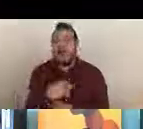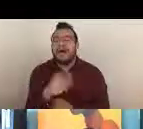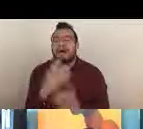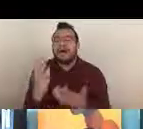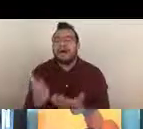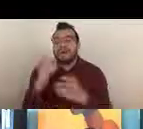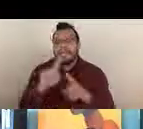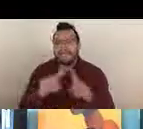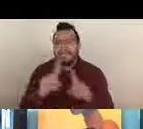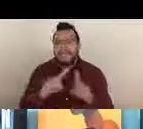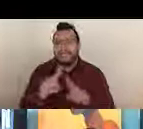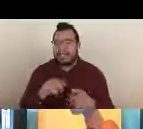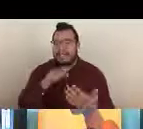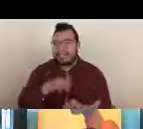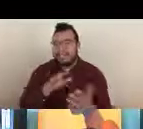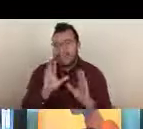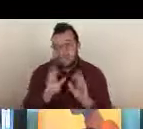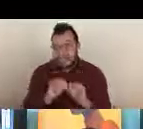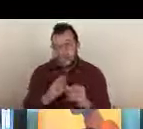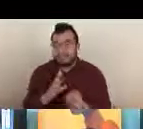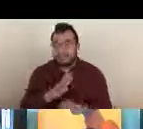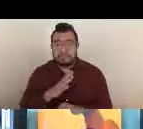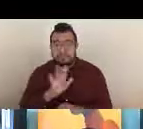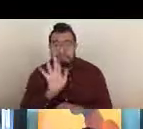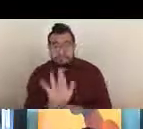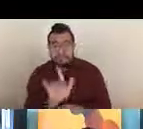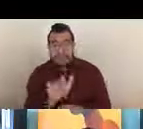and you will be able to click on those different links and get the e-mail address